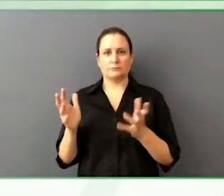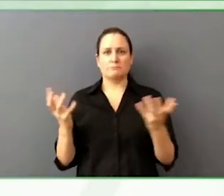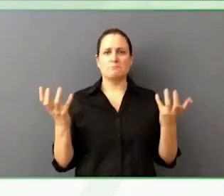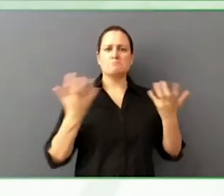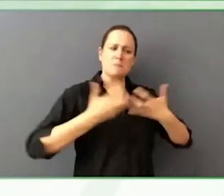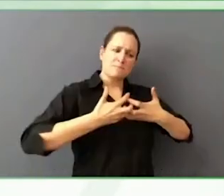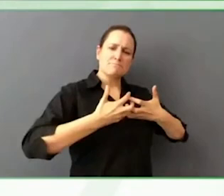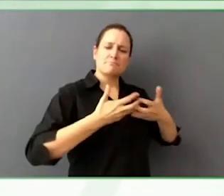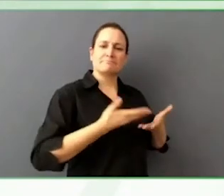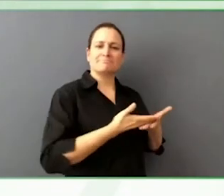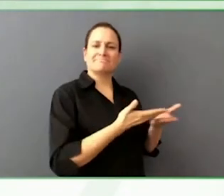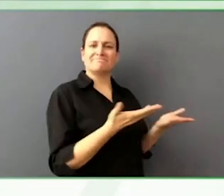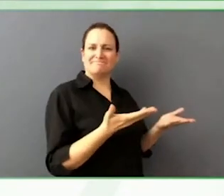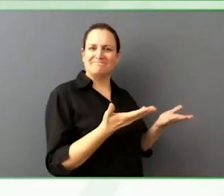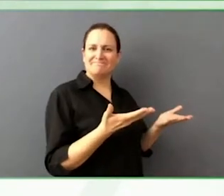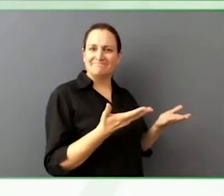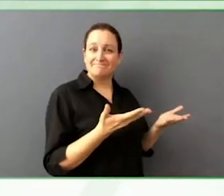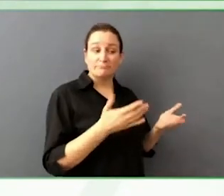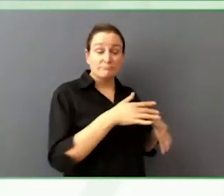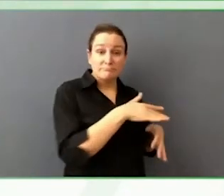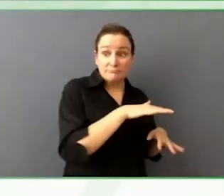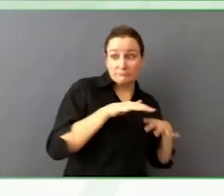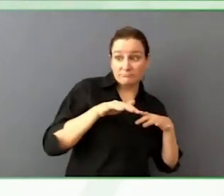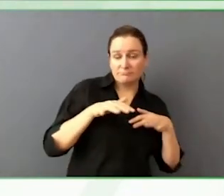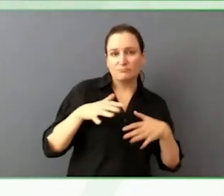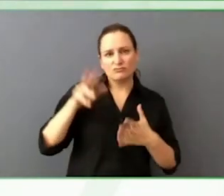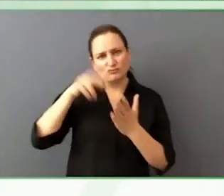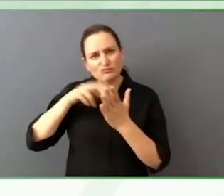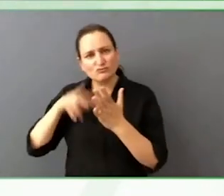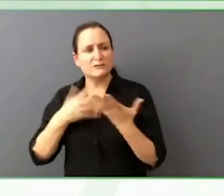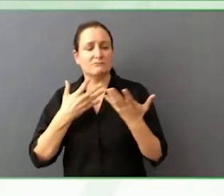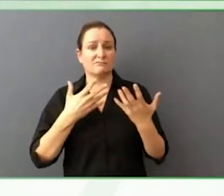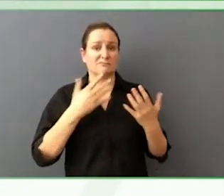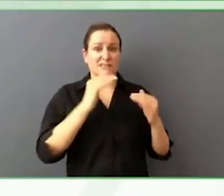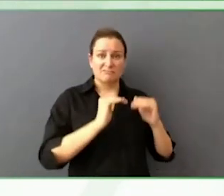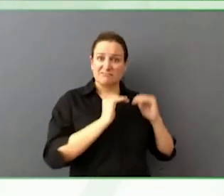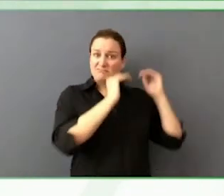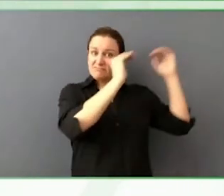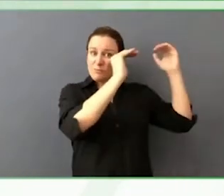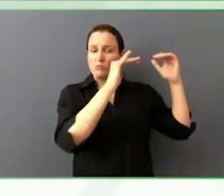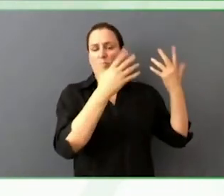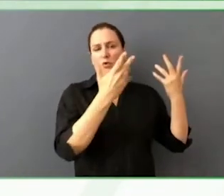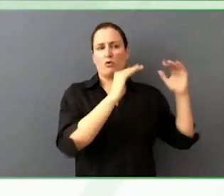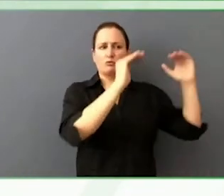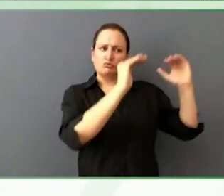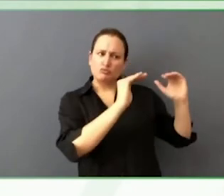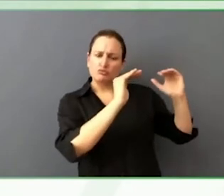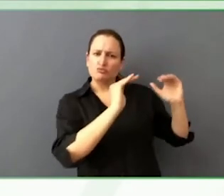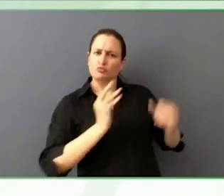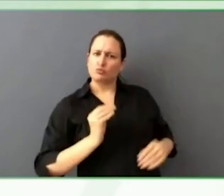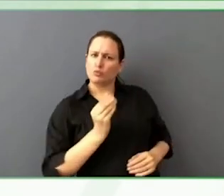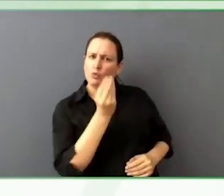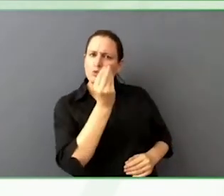If you think about the effect, working on accessibility benefits